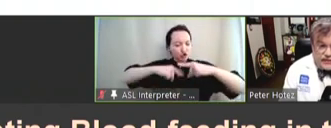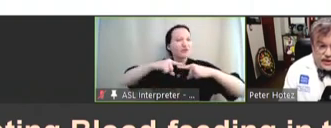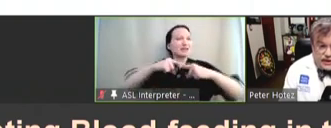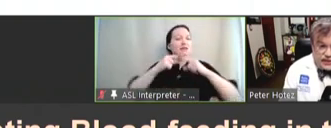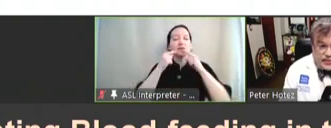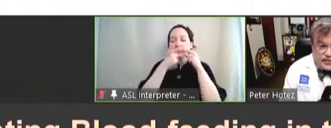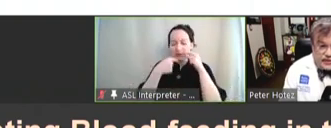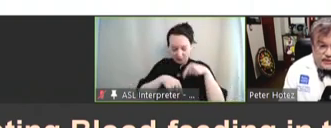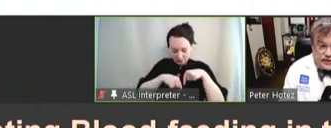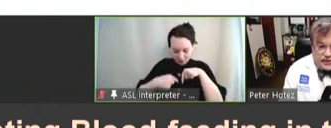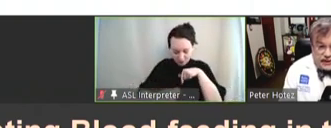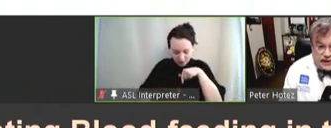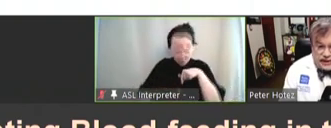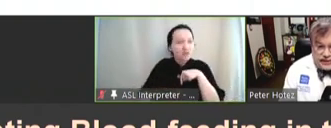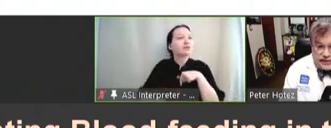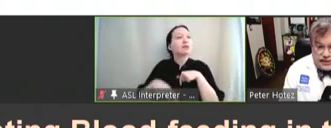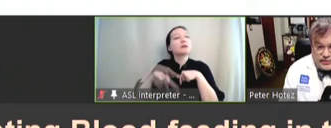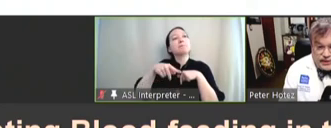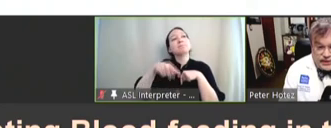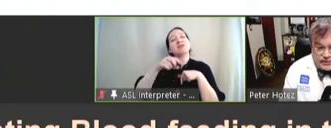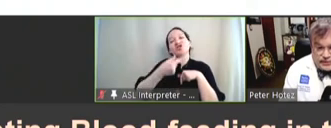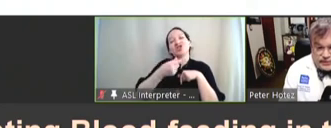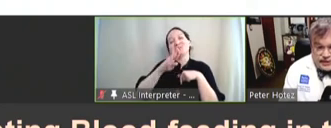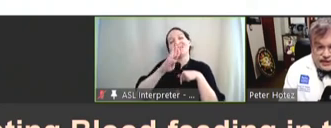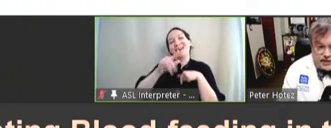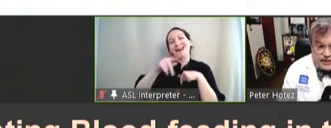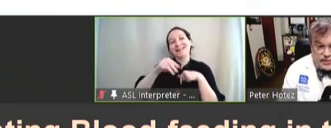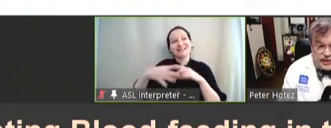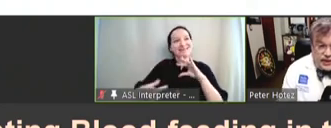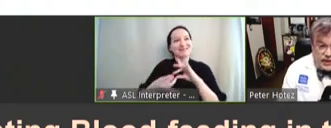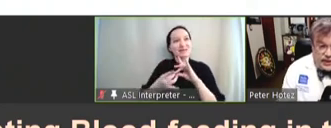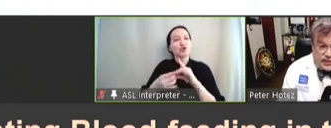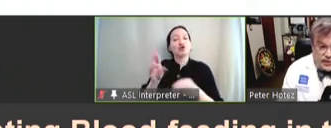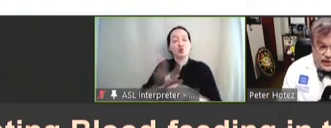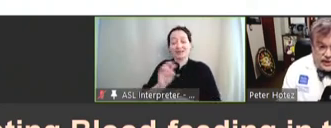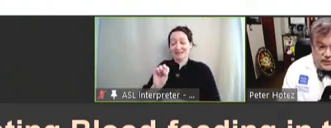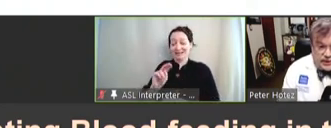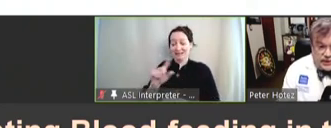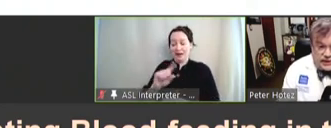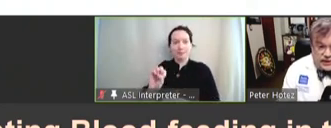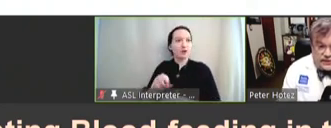via GPR anchor sequence, and uses its enzymes to break down the blood cells and